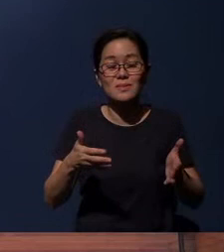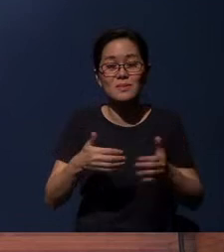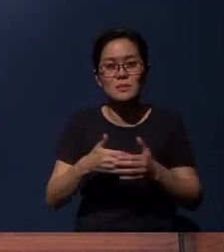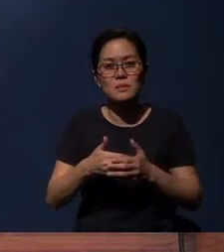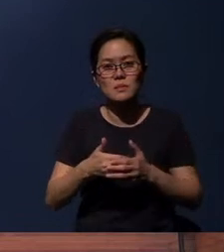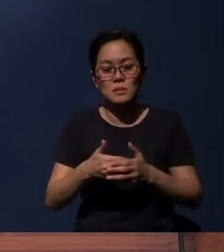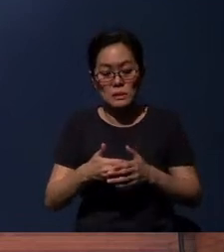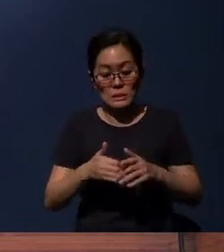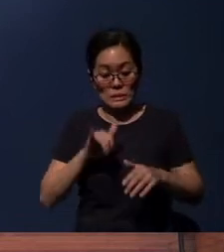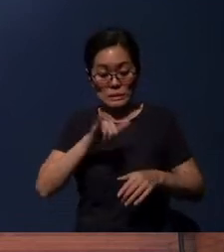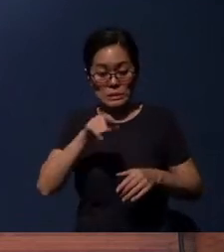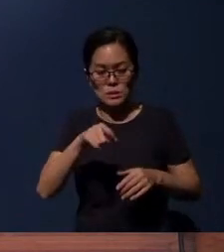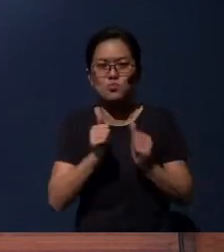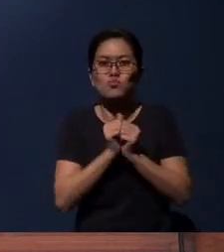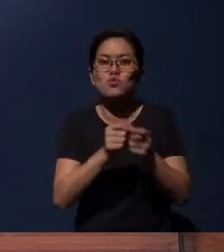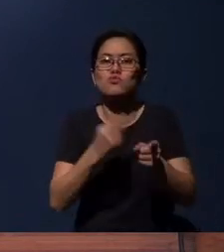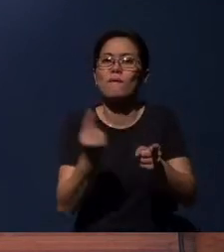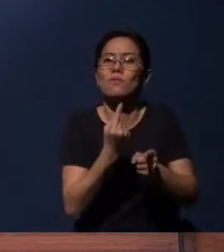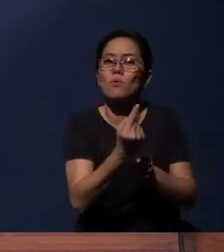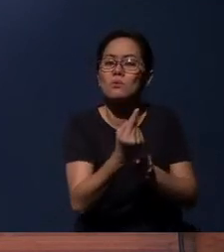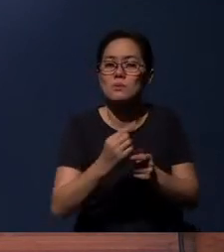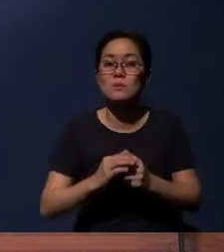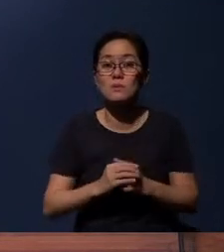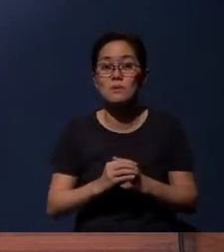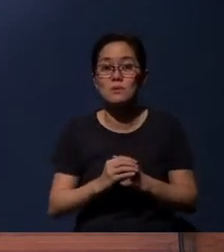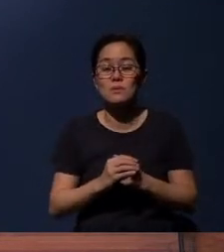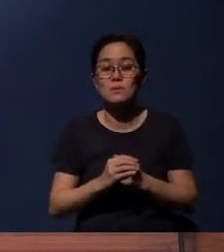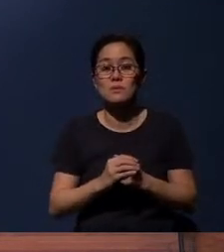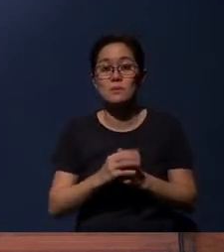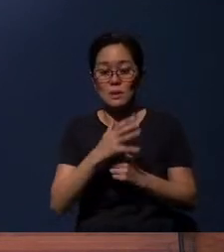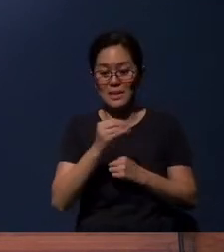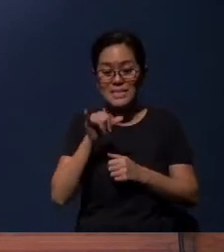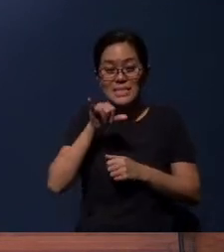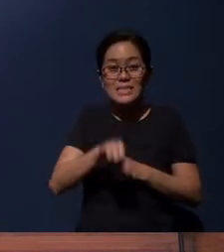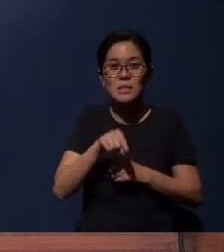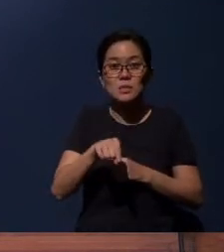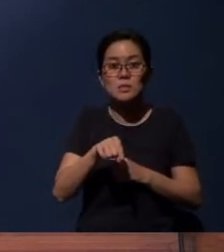that He may be with you forever - it’s the Spirit of Truth